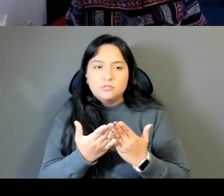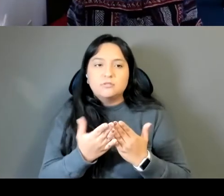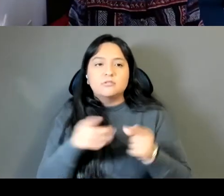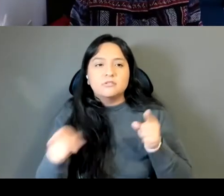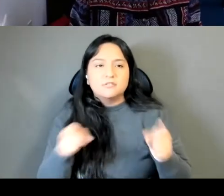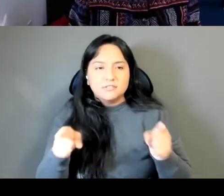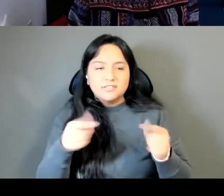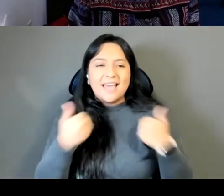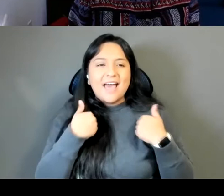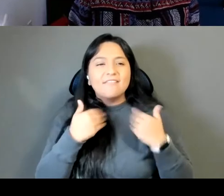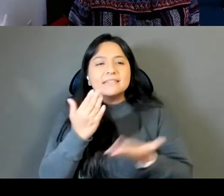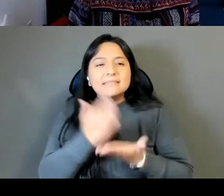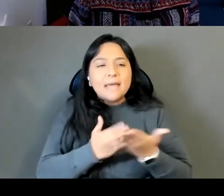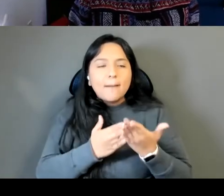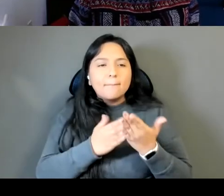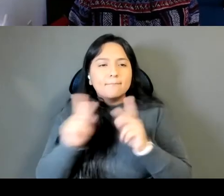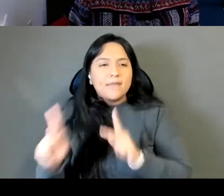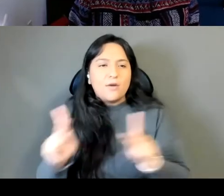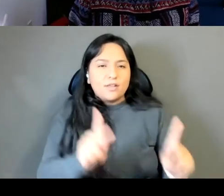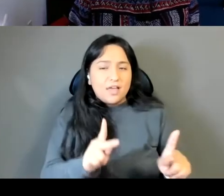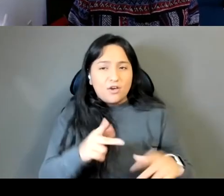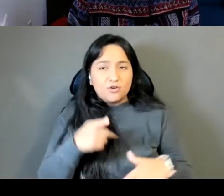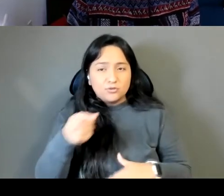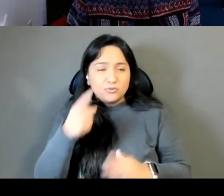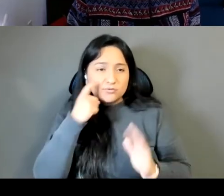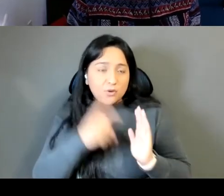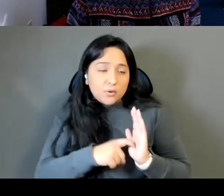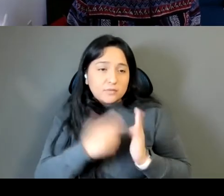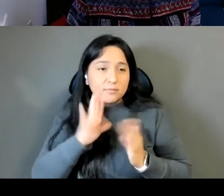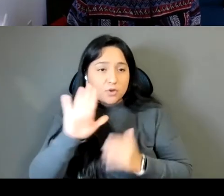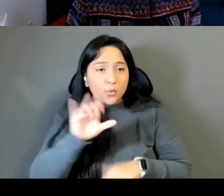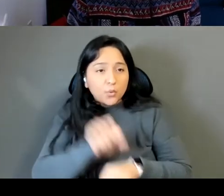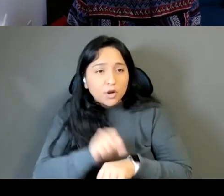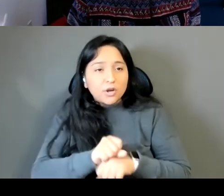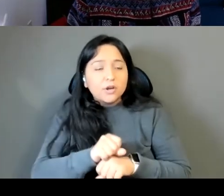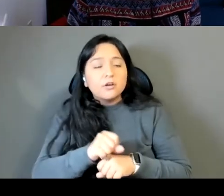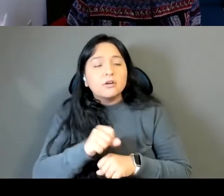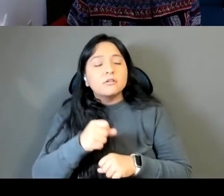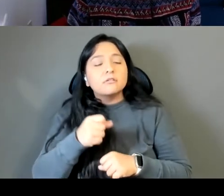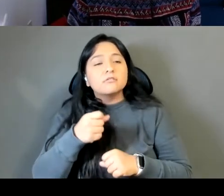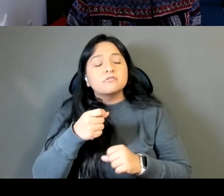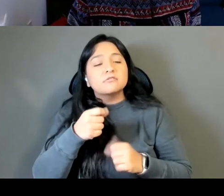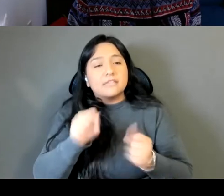Do you see both of these works and maybe even future works as part of a larger series trilogy, etc.